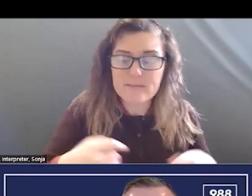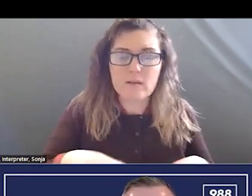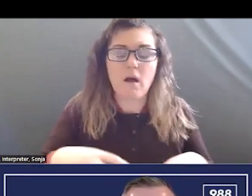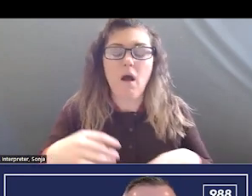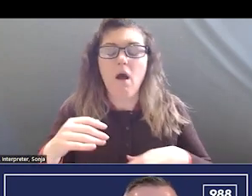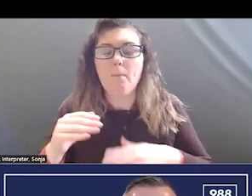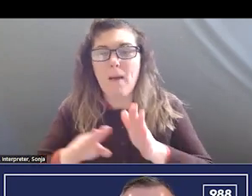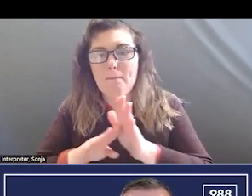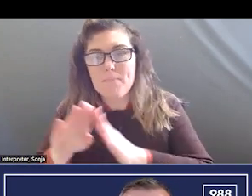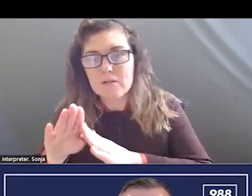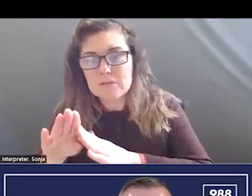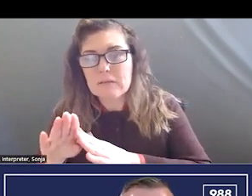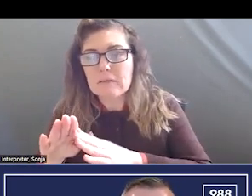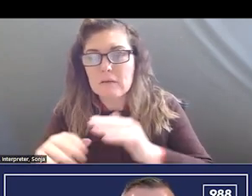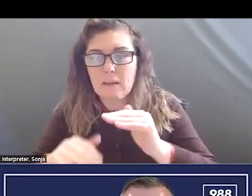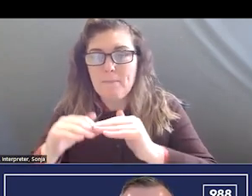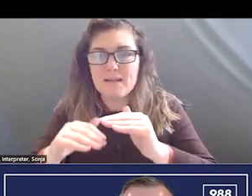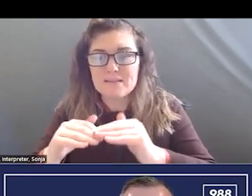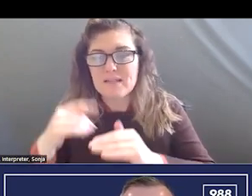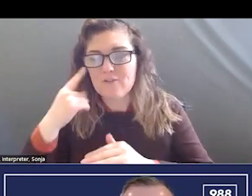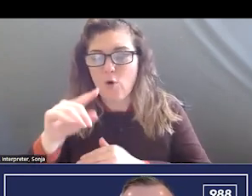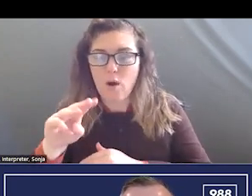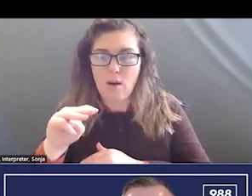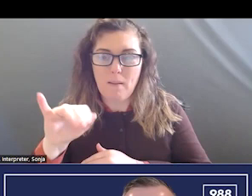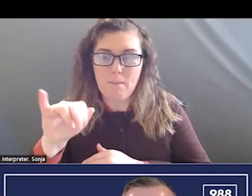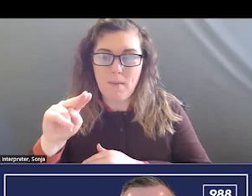SPECIFICALLY CALLING OUT THE MINORITY FELLOWSHIP PRACTICE WHERE